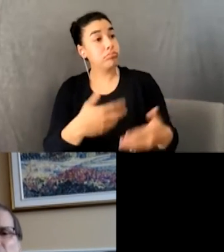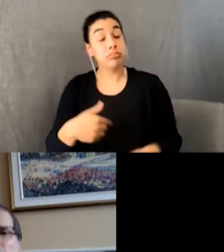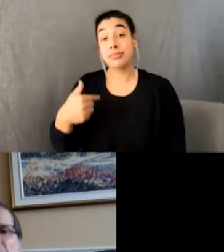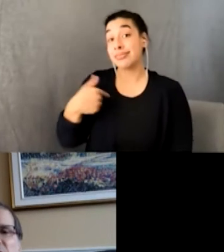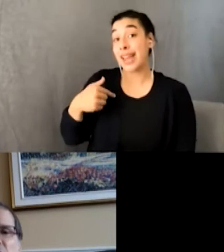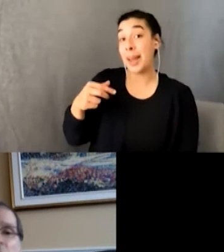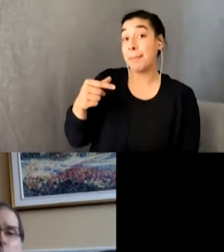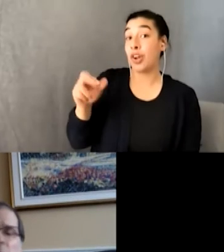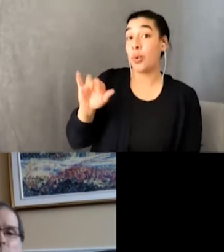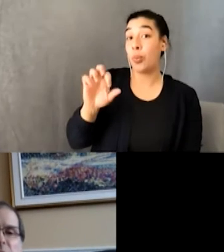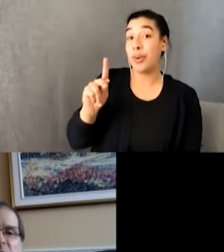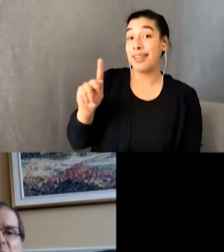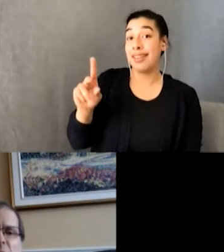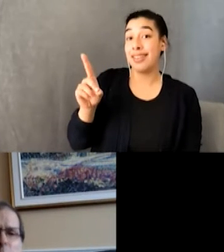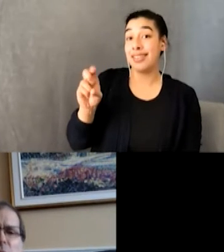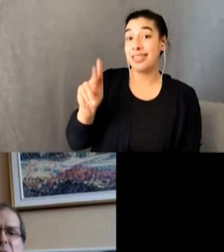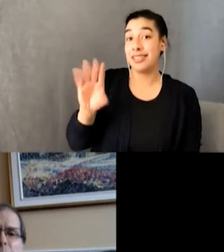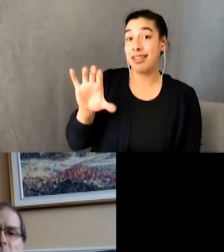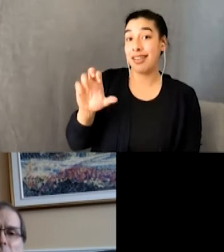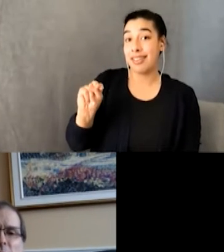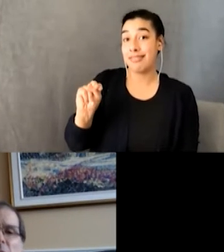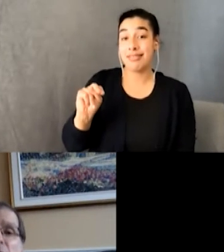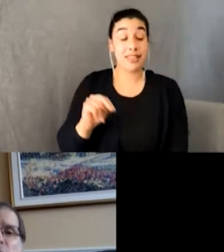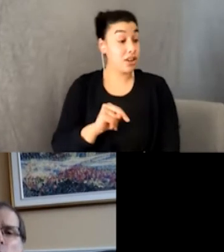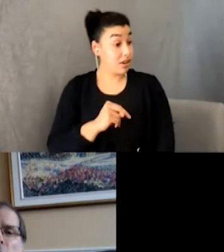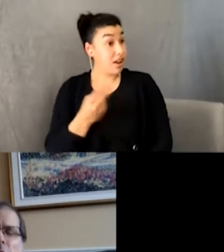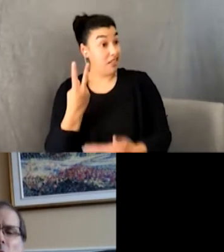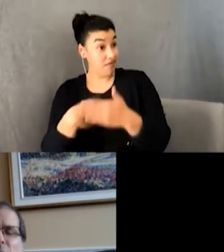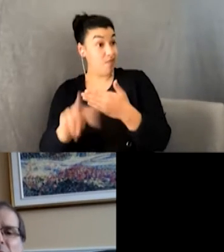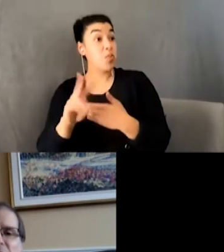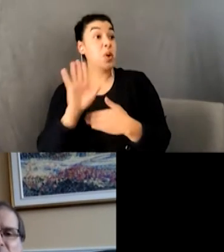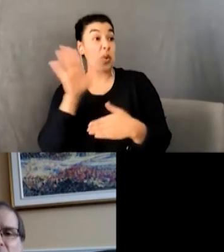bands. I want to win this thing. Music is my life, and a recording contract is at stake.